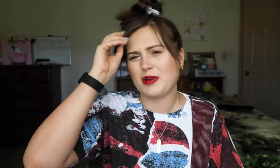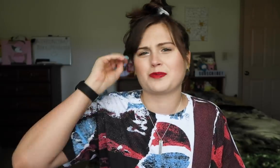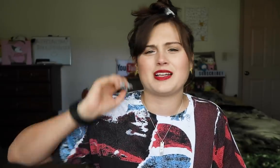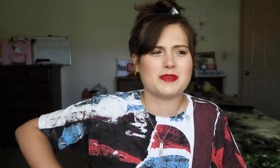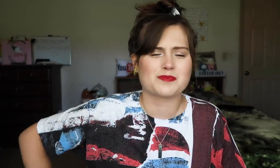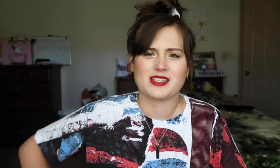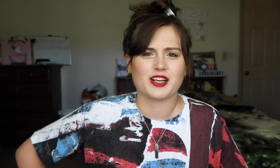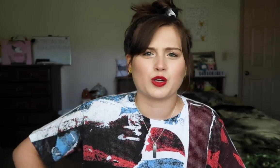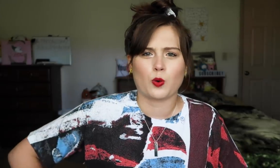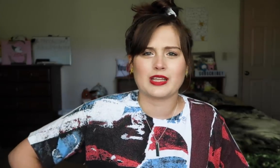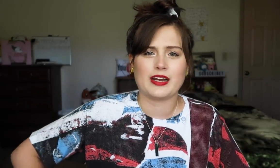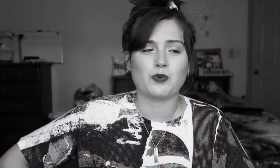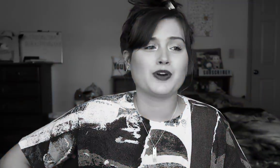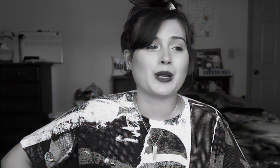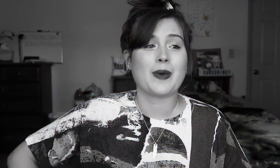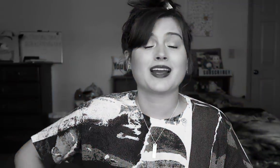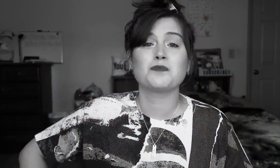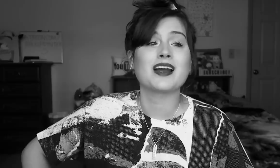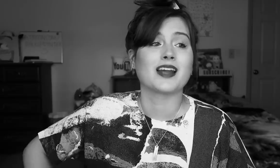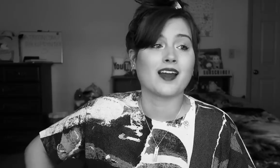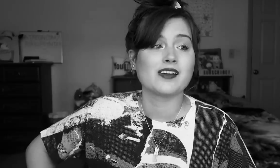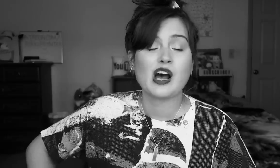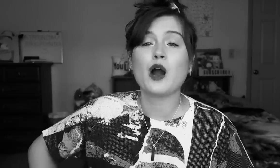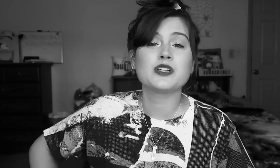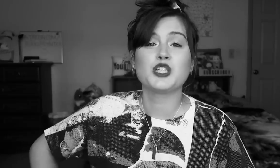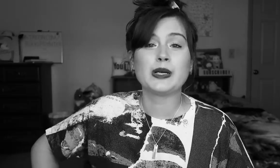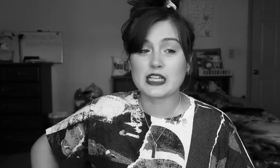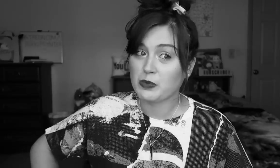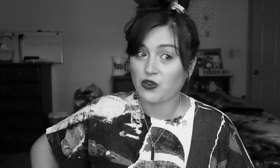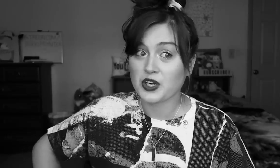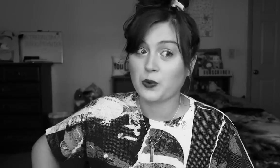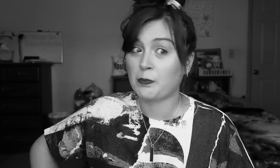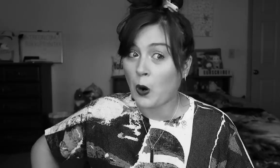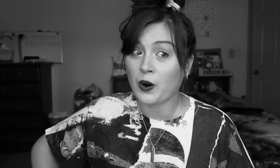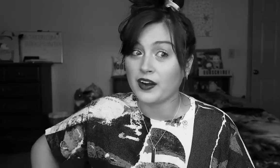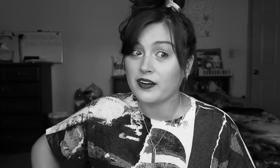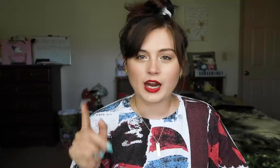That makes me sound like an old lady. Well, you know, back in my day, I was doing this before you were born.